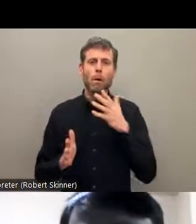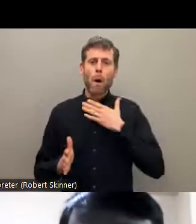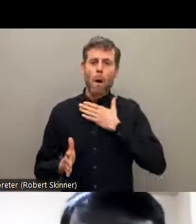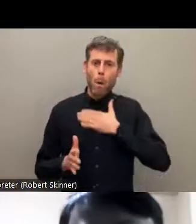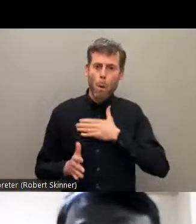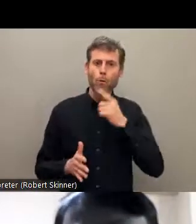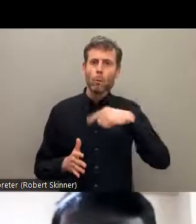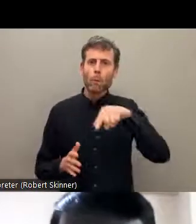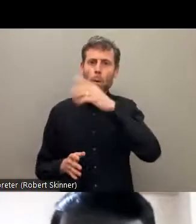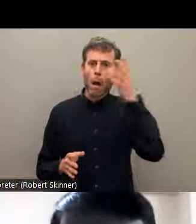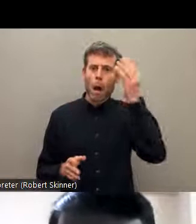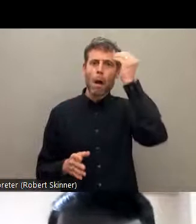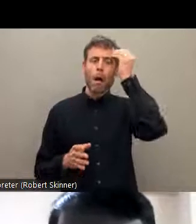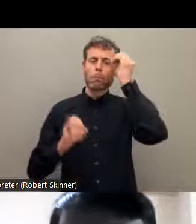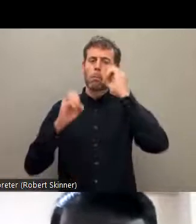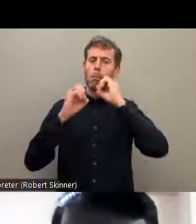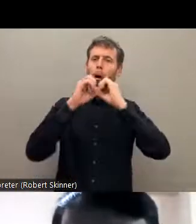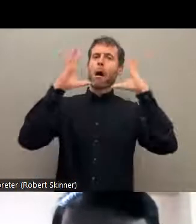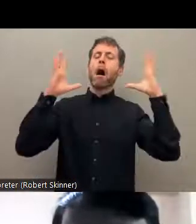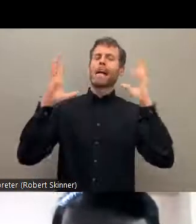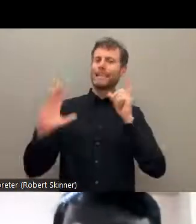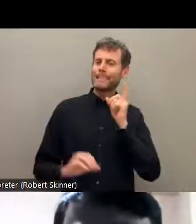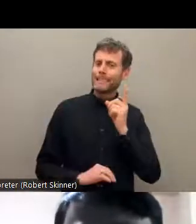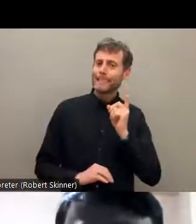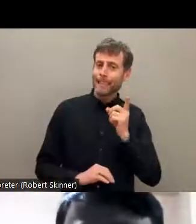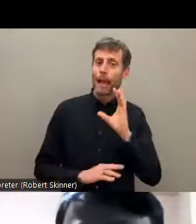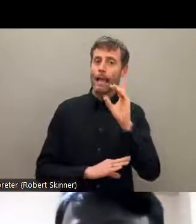learning about who are Dalits.